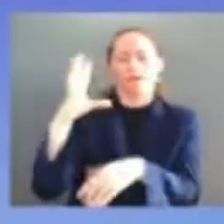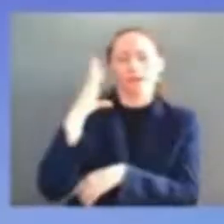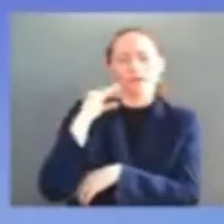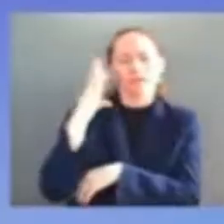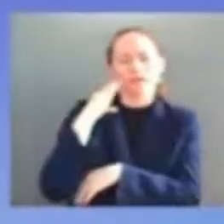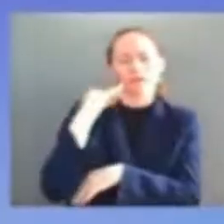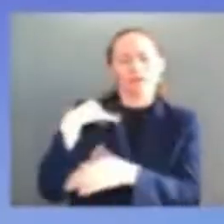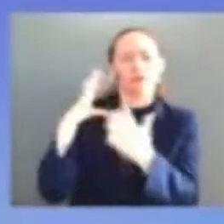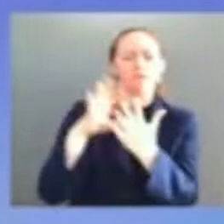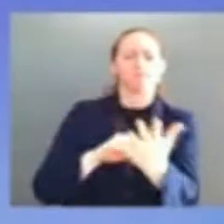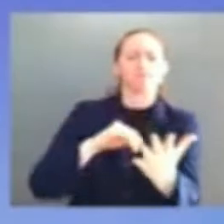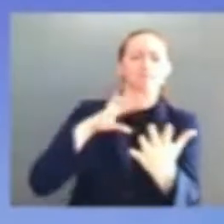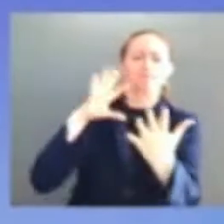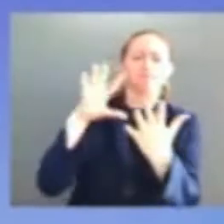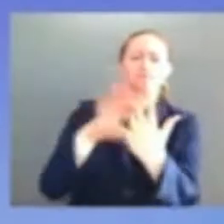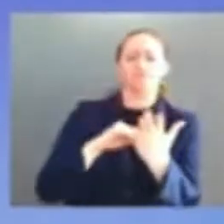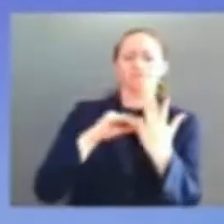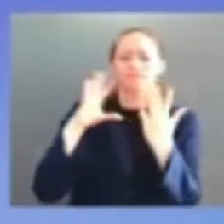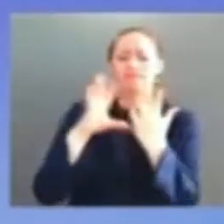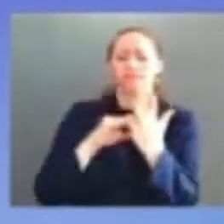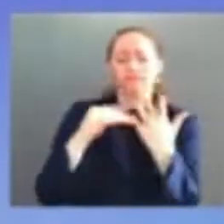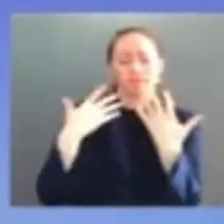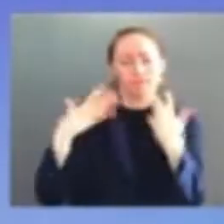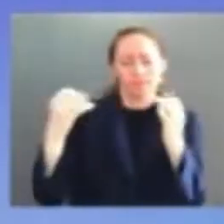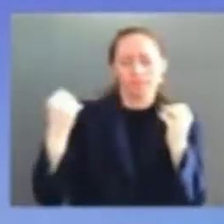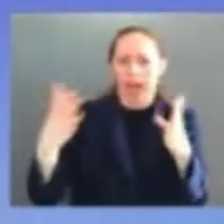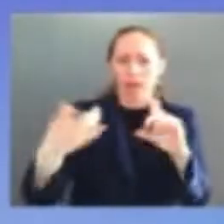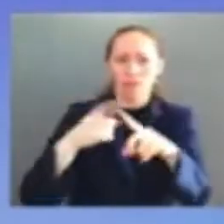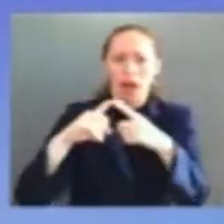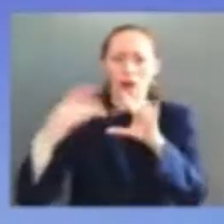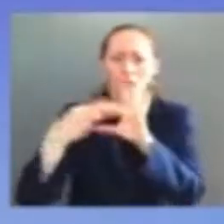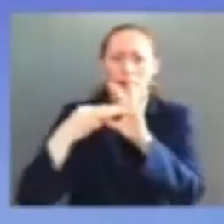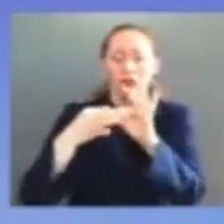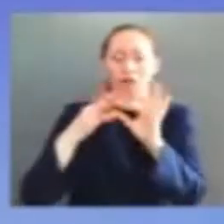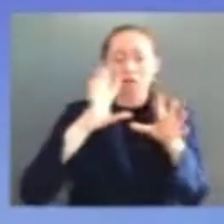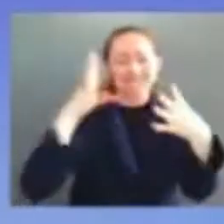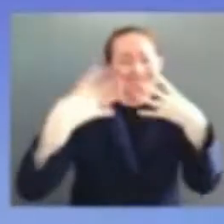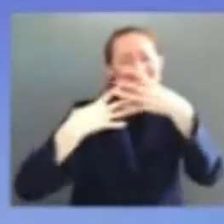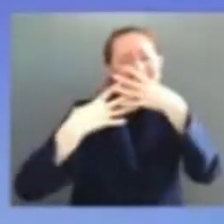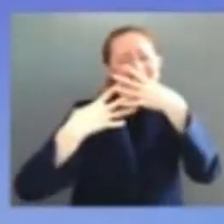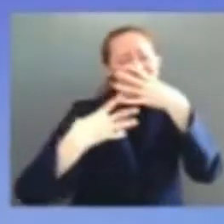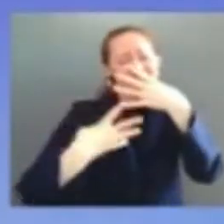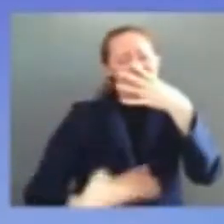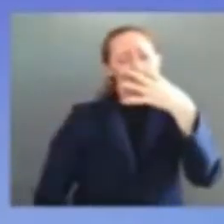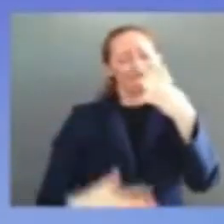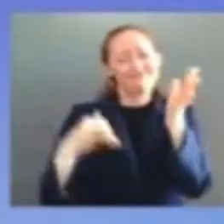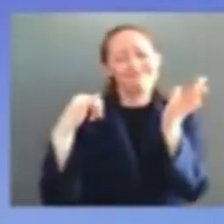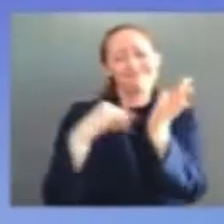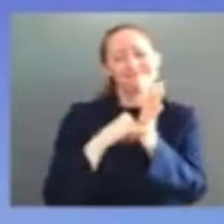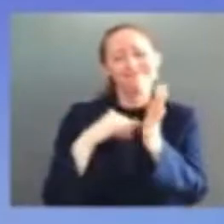how much you've meant to me and how much i have appreciated the smiles the hugs and the many other